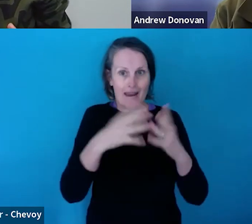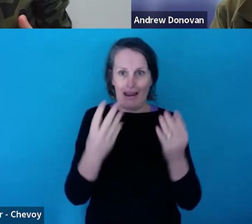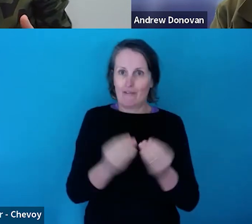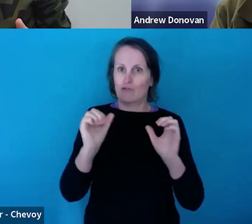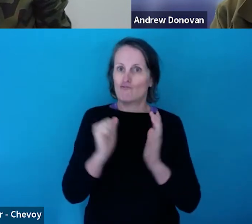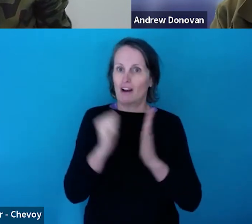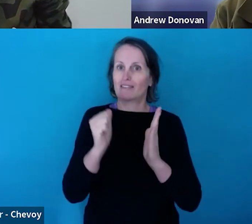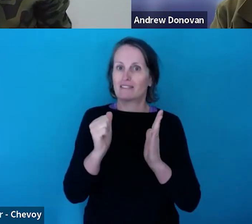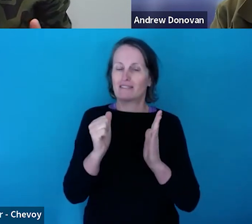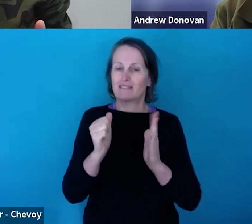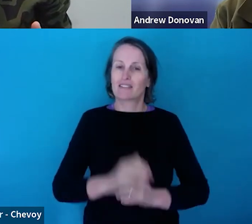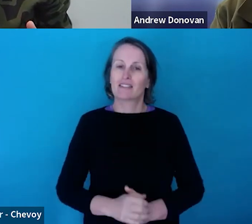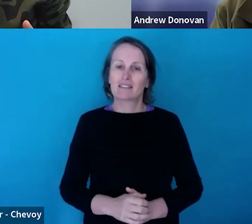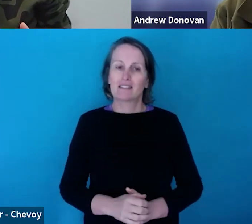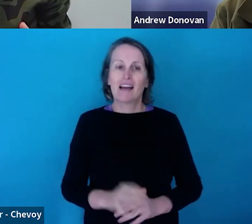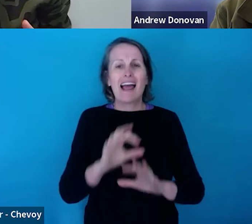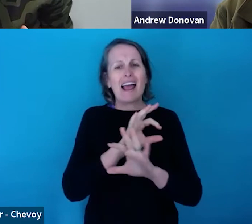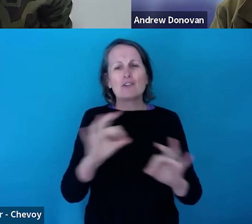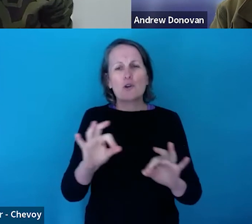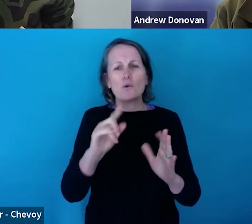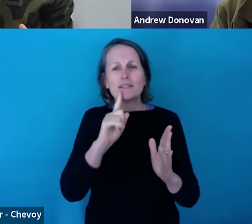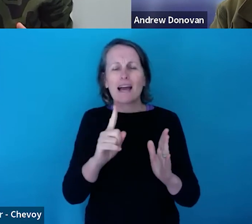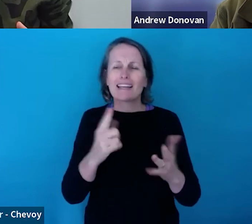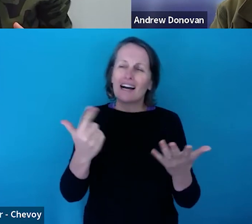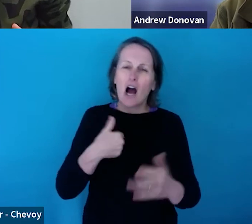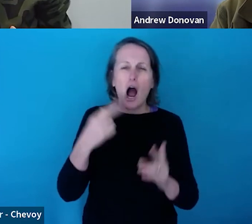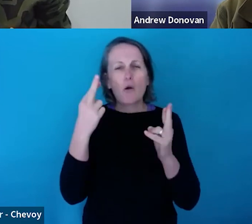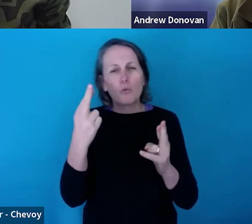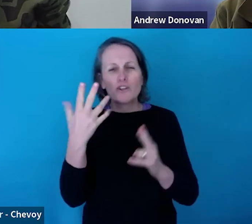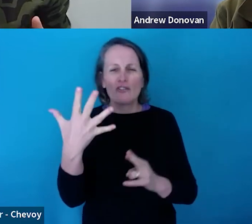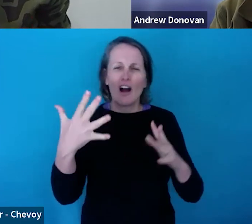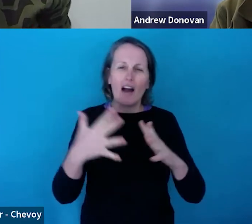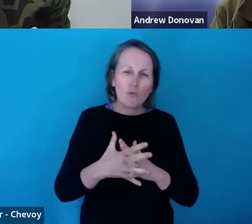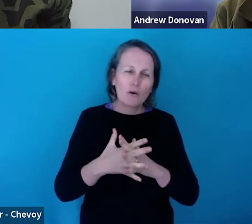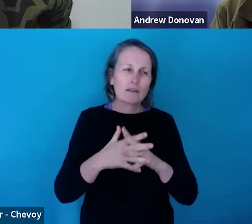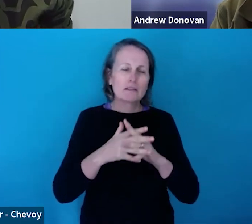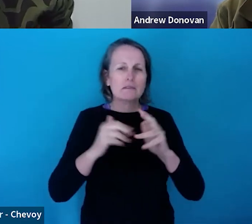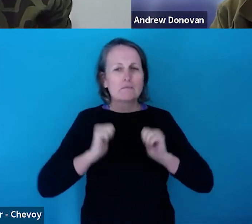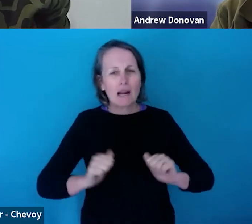Don't kind of go, oh, we would really love five weeks rehearsal but we're only going to ask for three because we